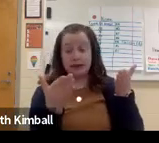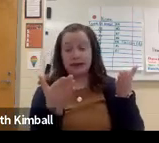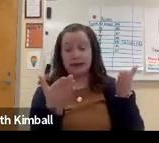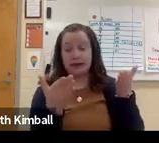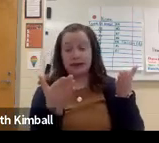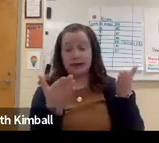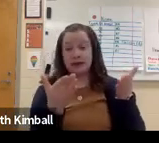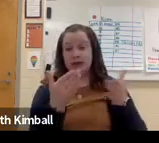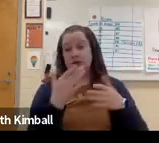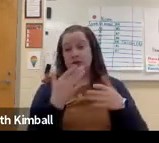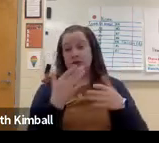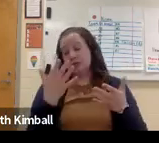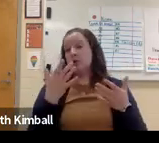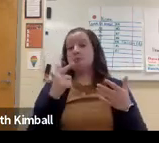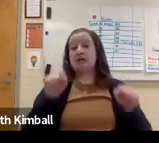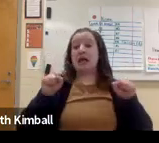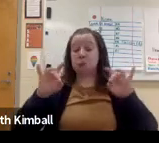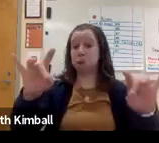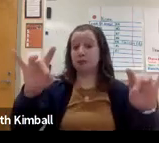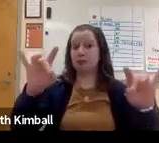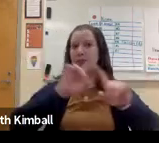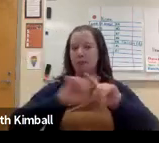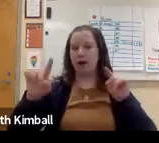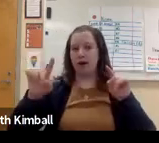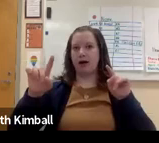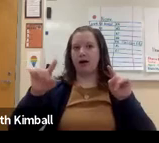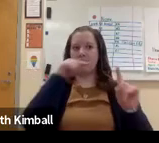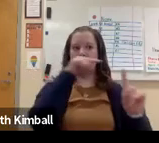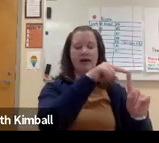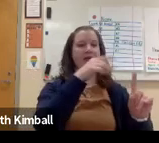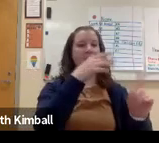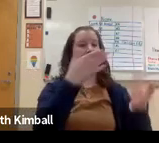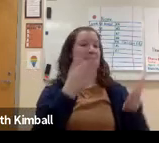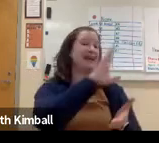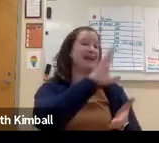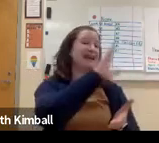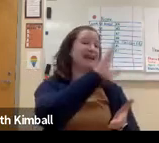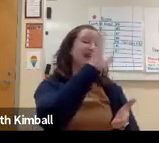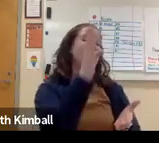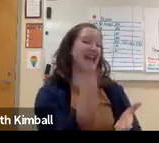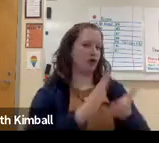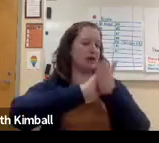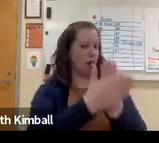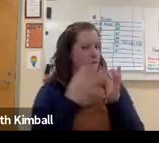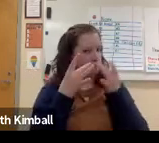their second, third, or fourth language, potentially. And they can acquire that.